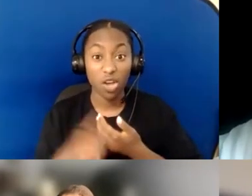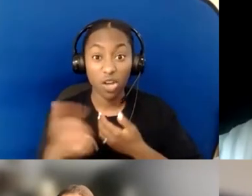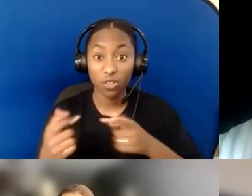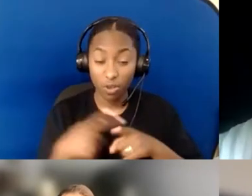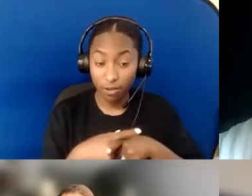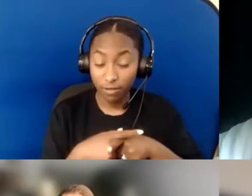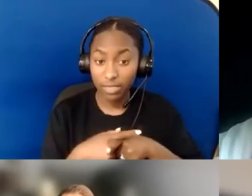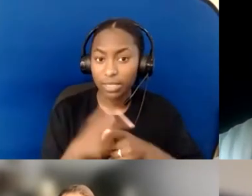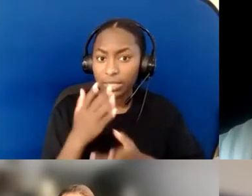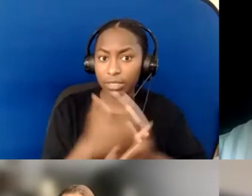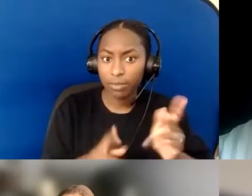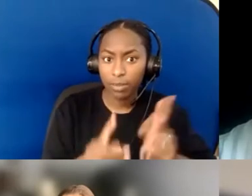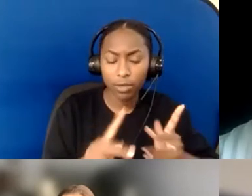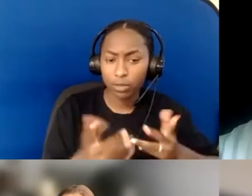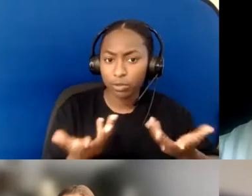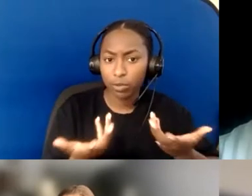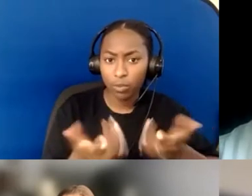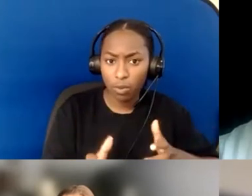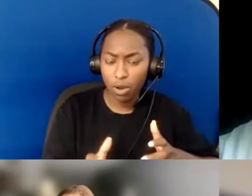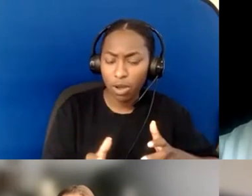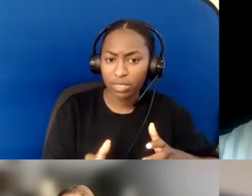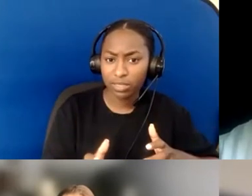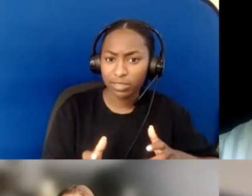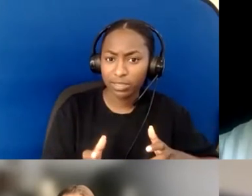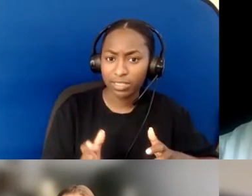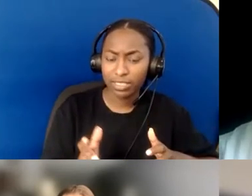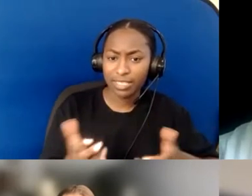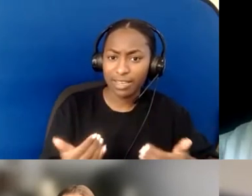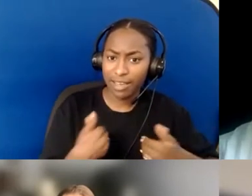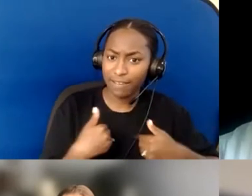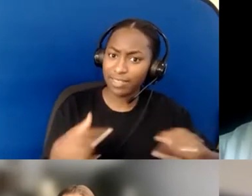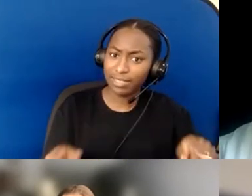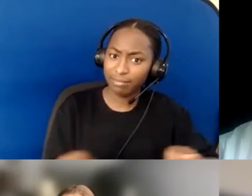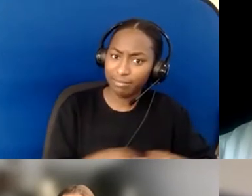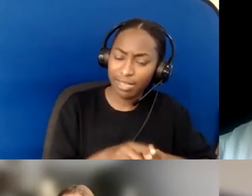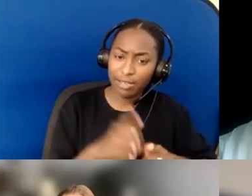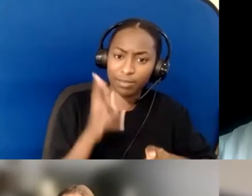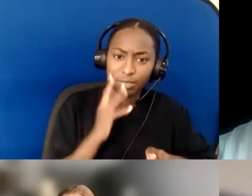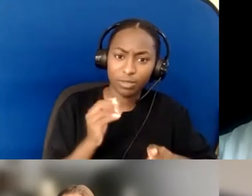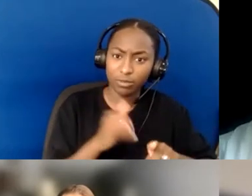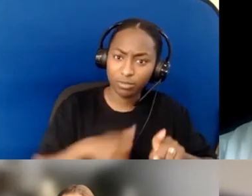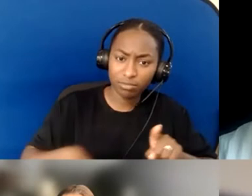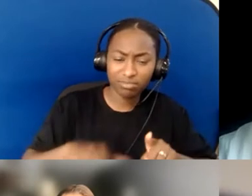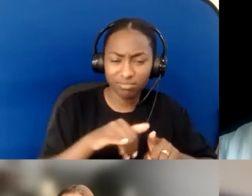Some people are very... forthwith with knowledge about themselves,